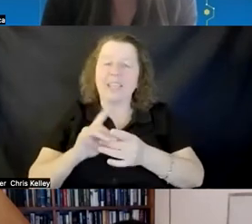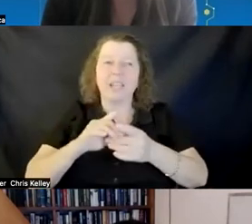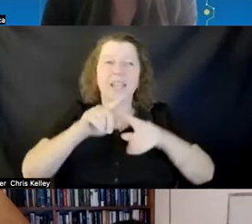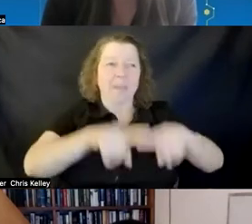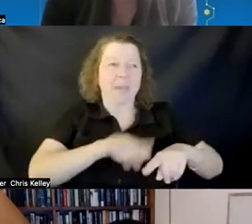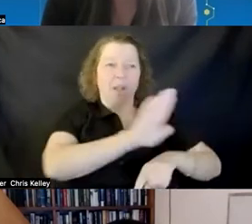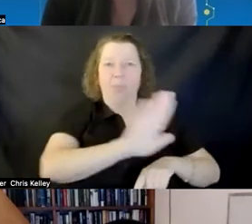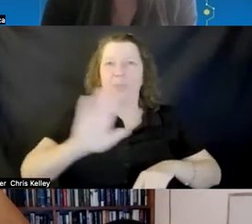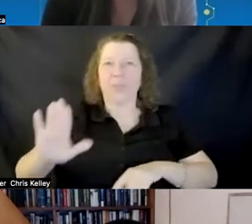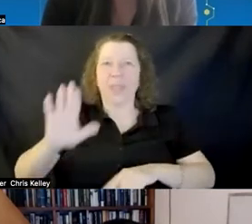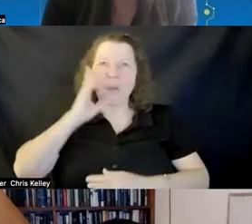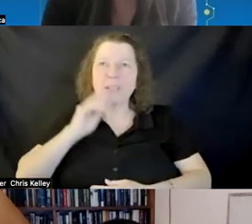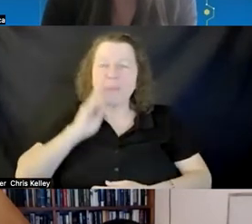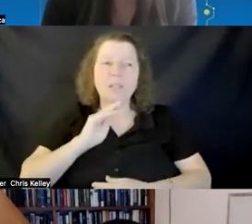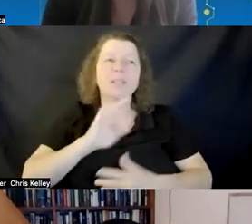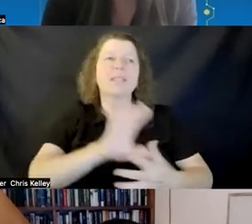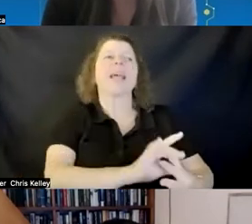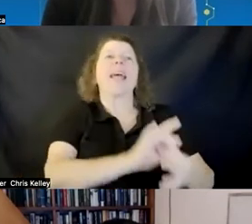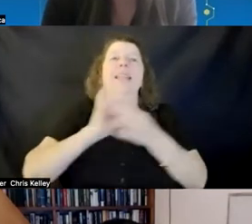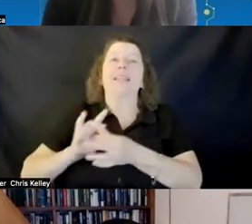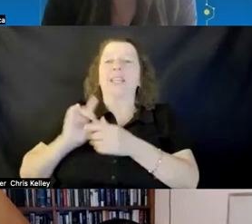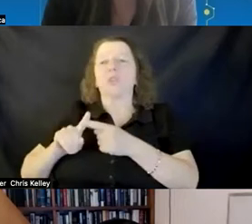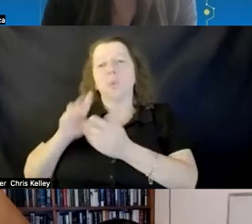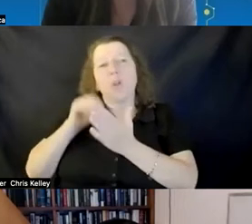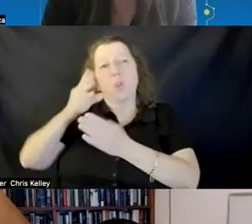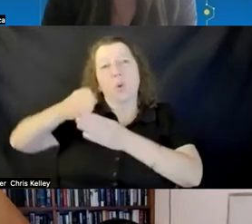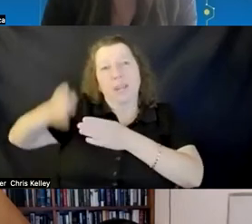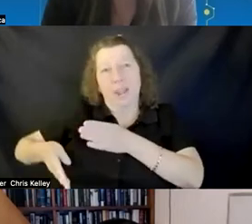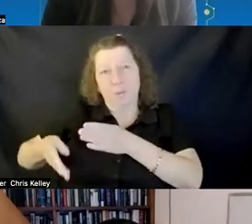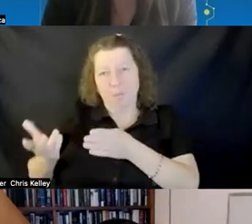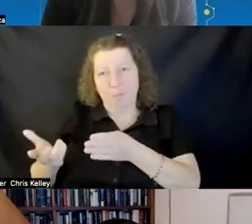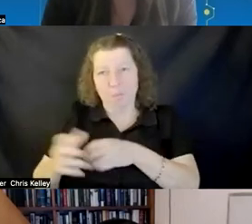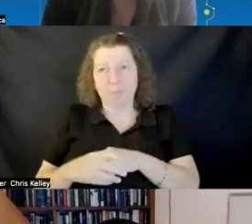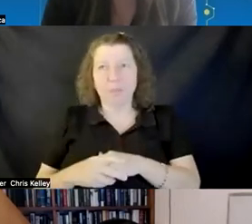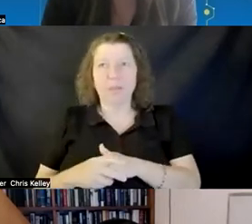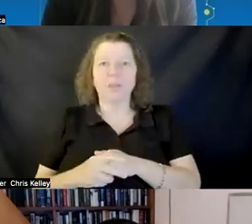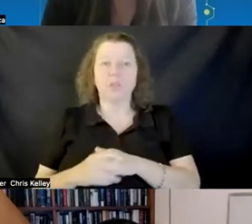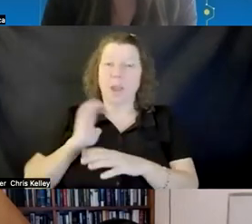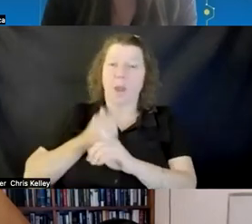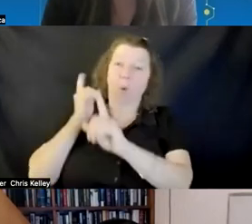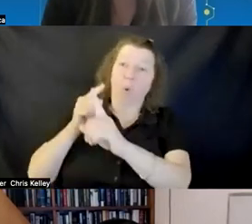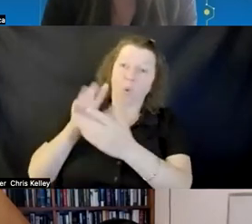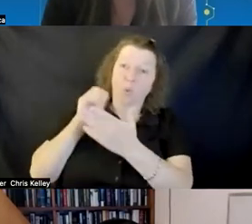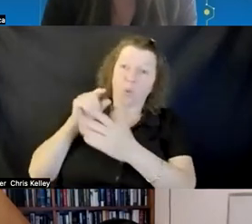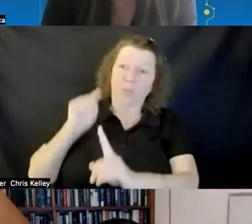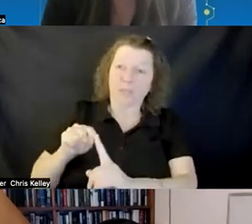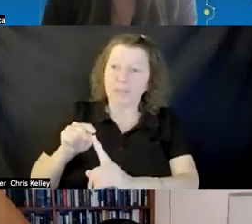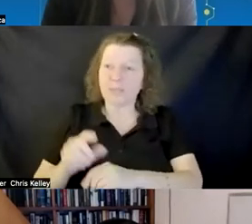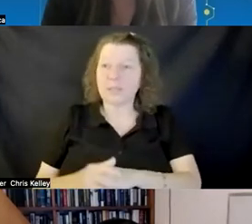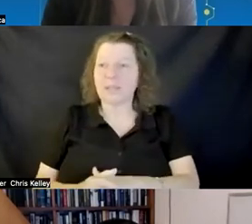back to the outcome of what you want people to learn is is the most important thing